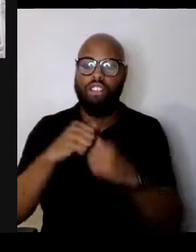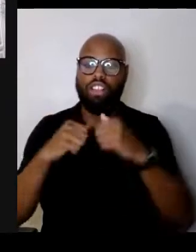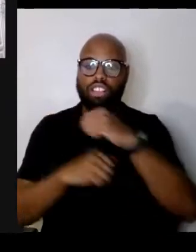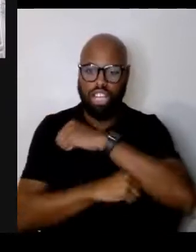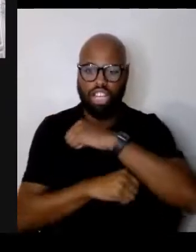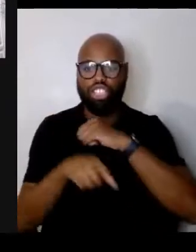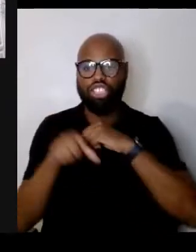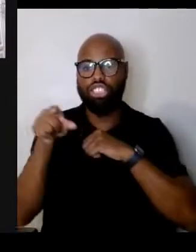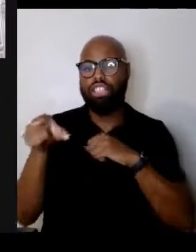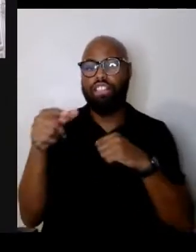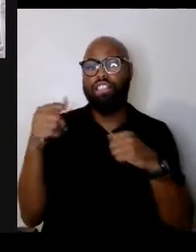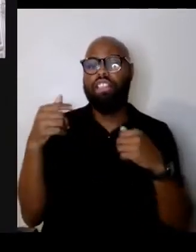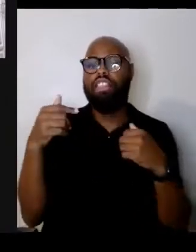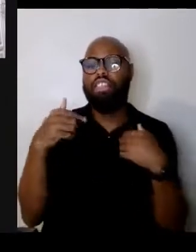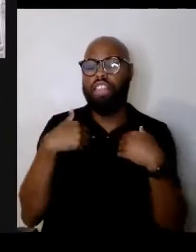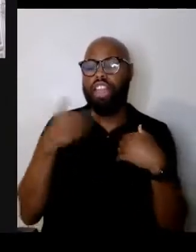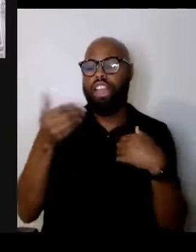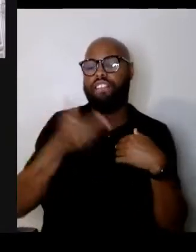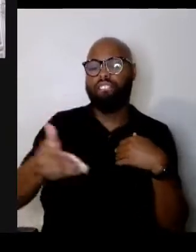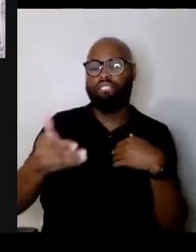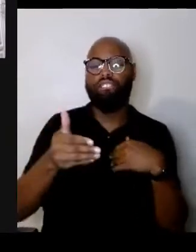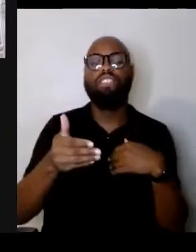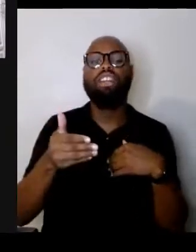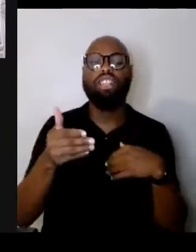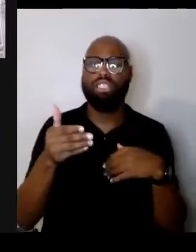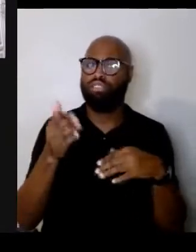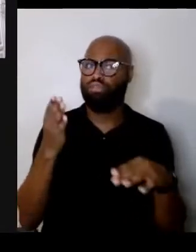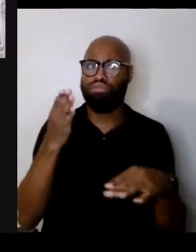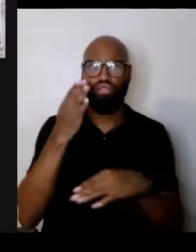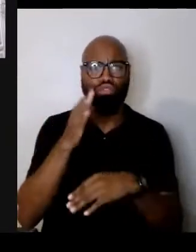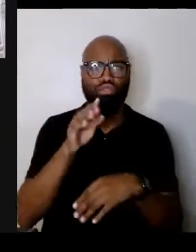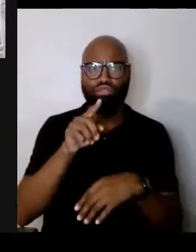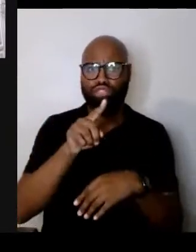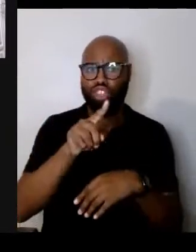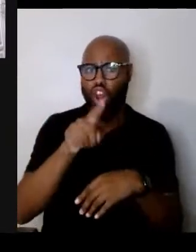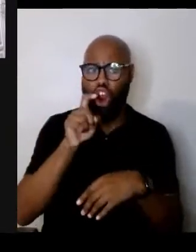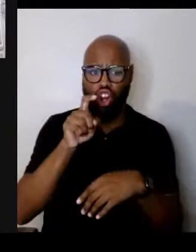did over 100 survivors to Auschwitz,